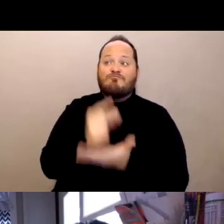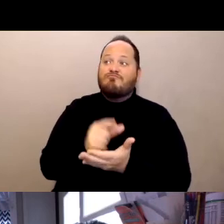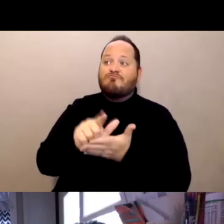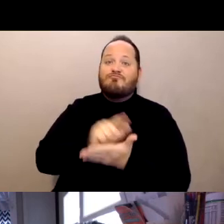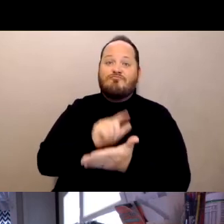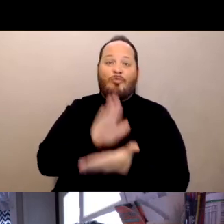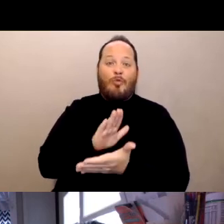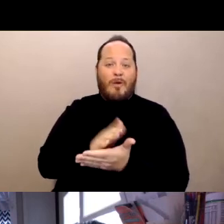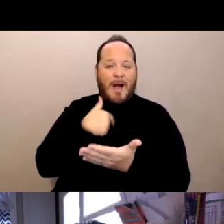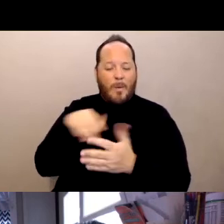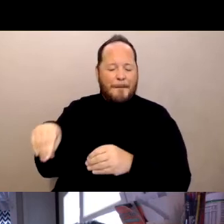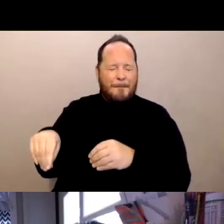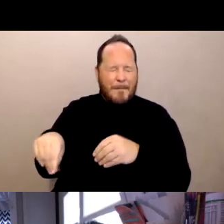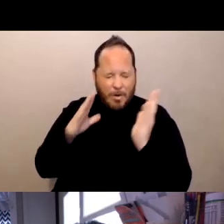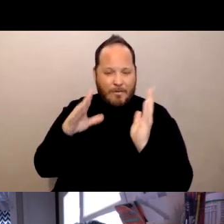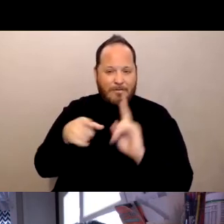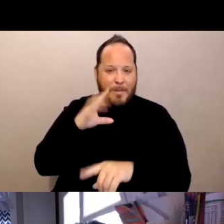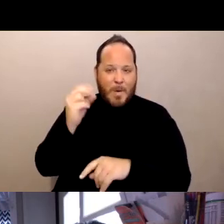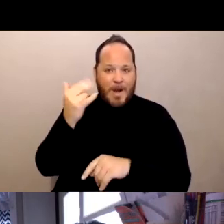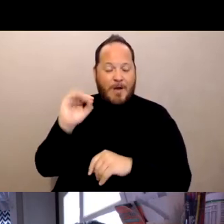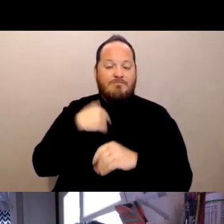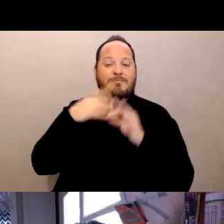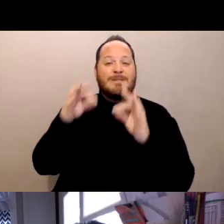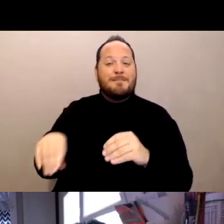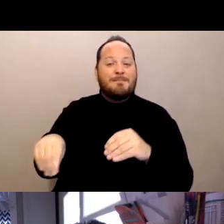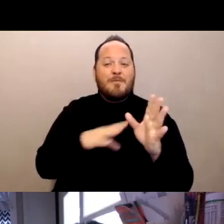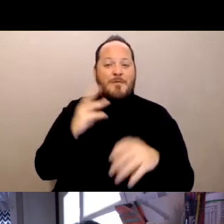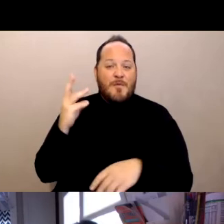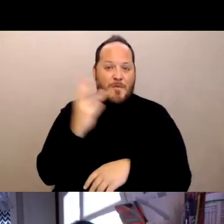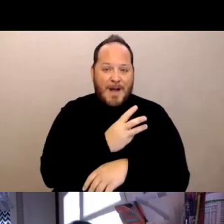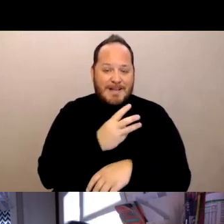So I moved out West and got a job in Las Vegas